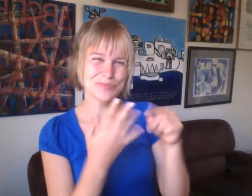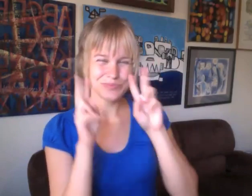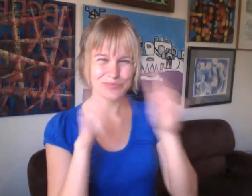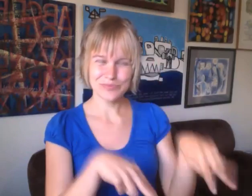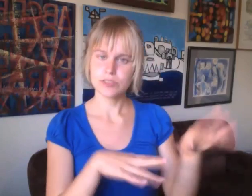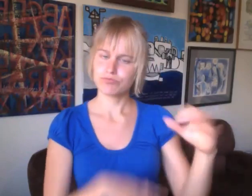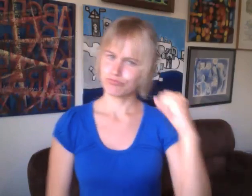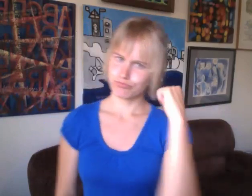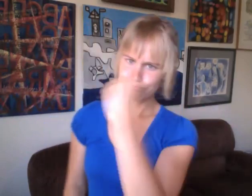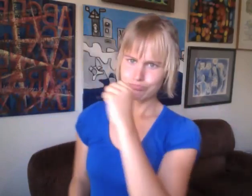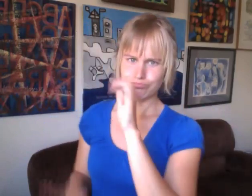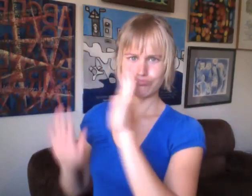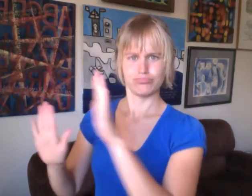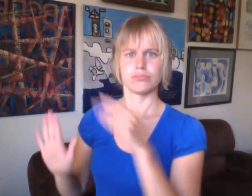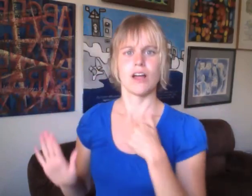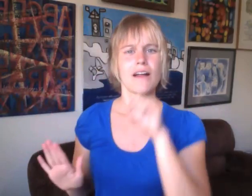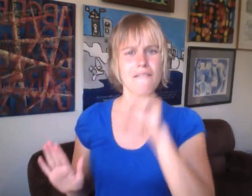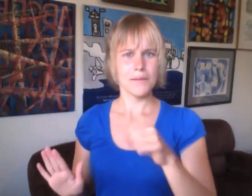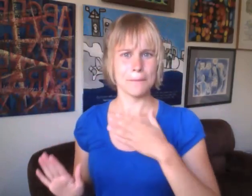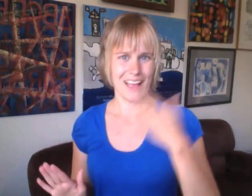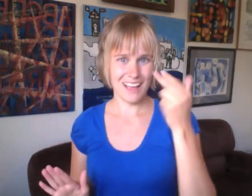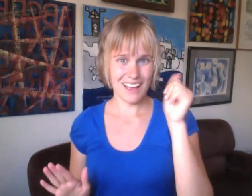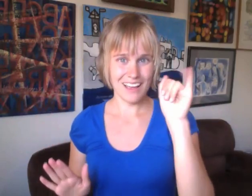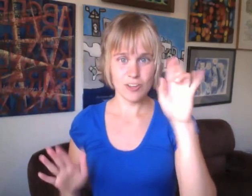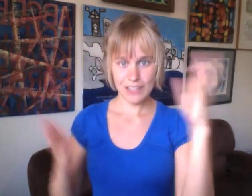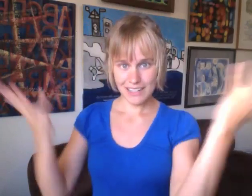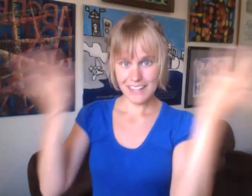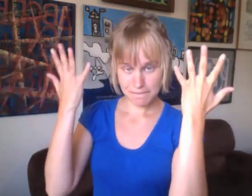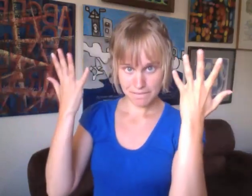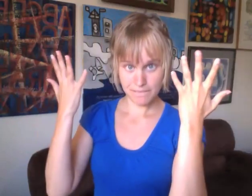Their way of making a statement that their hair is natural, let leave it be!